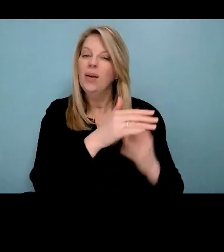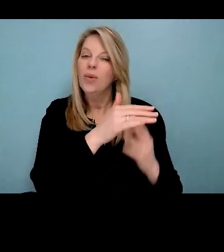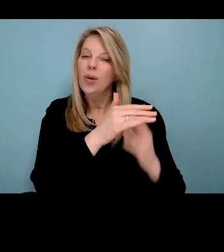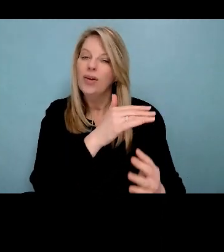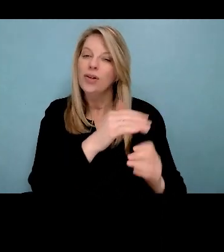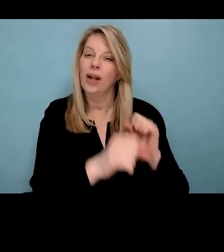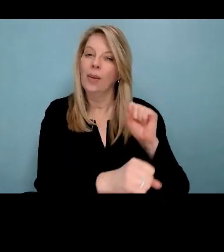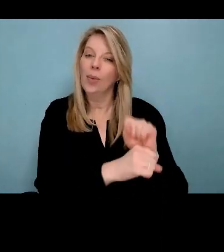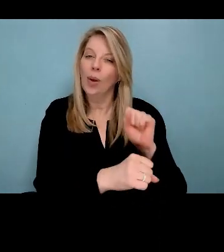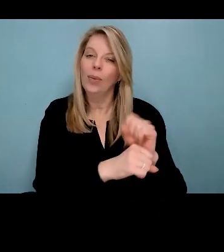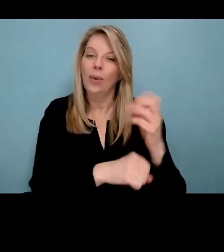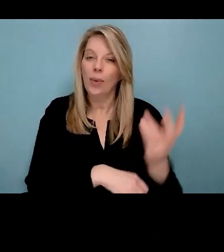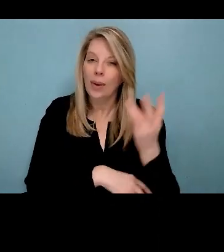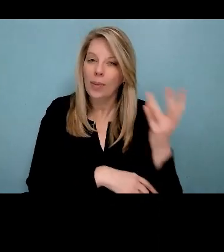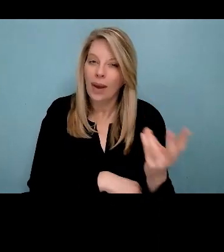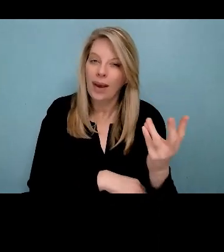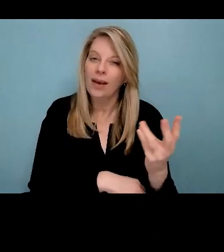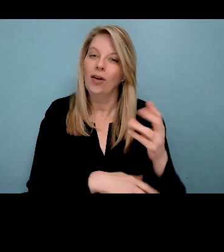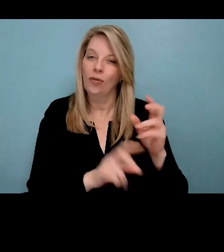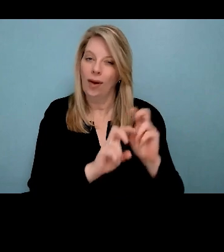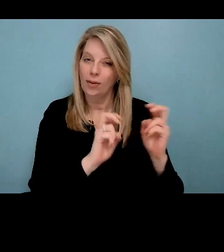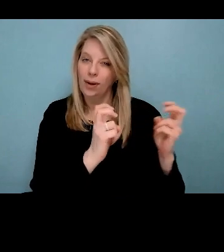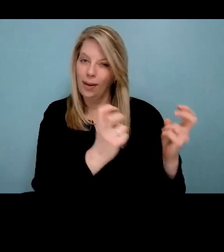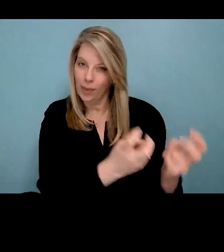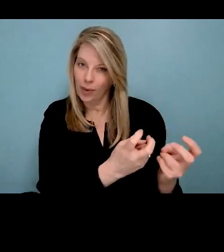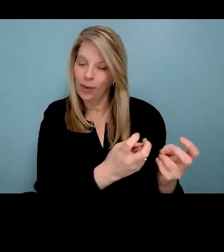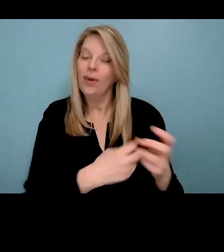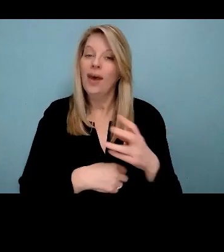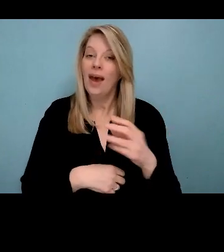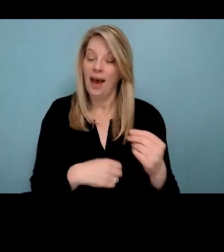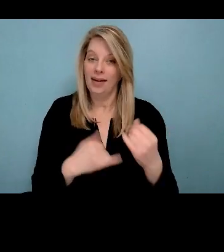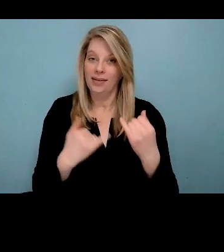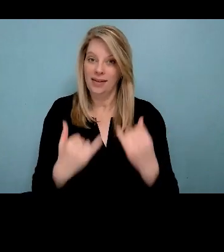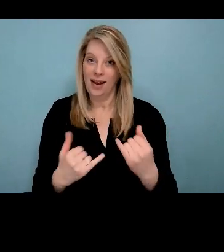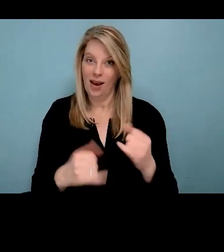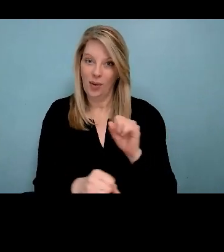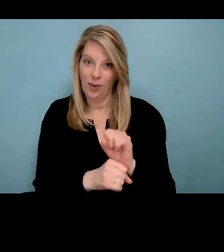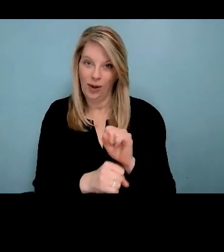about harm reduction at the, of harm reduction network, we usually spend 3 days, talking